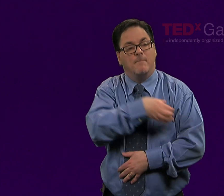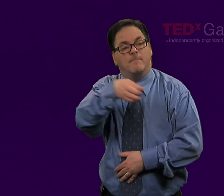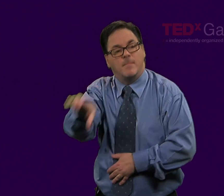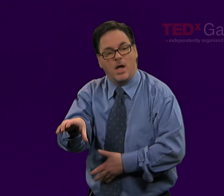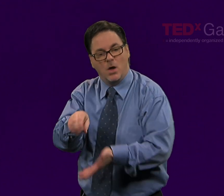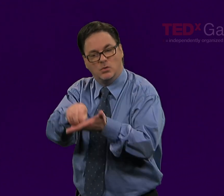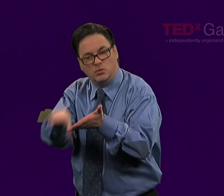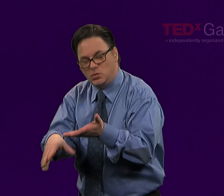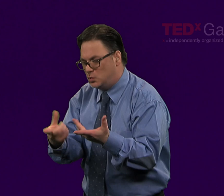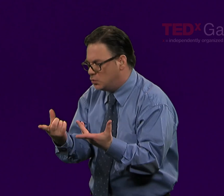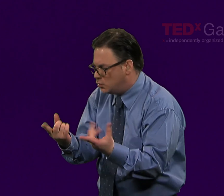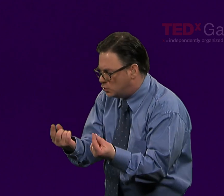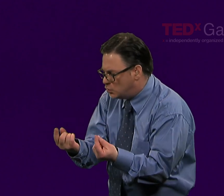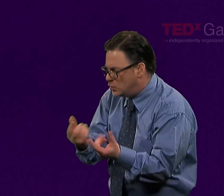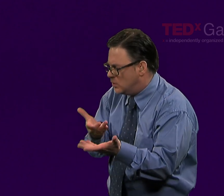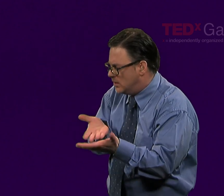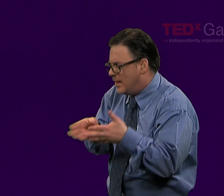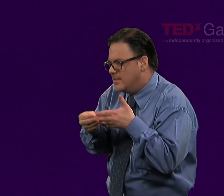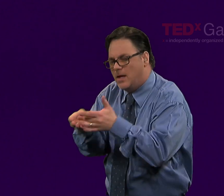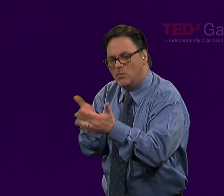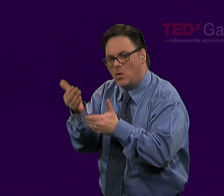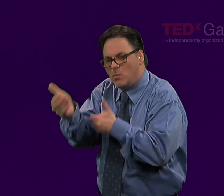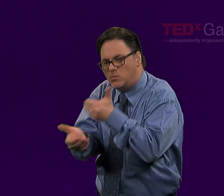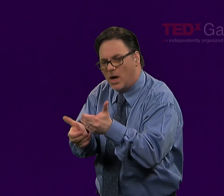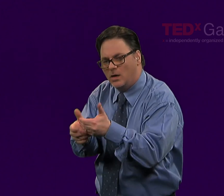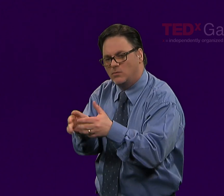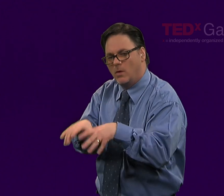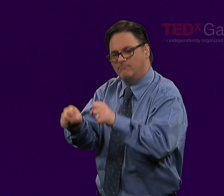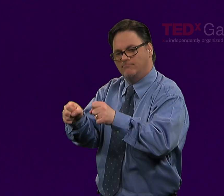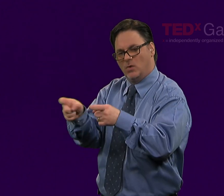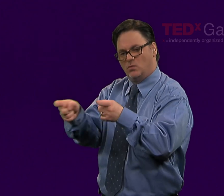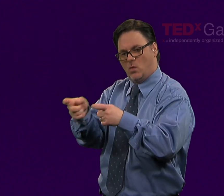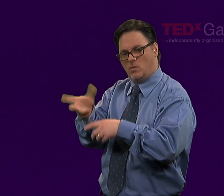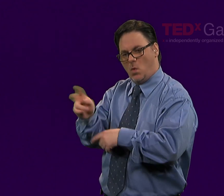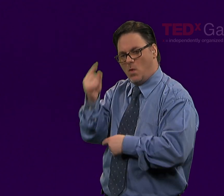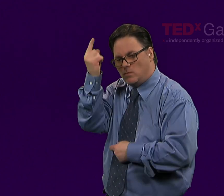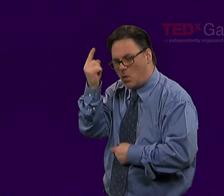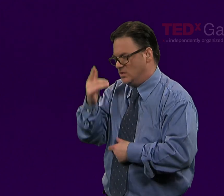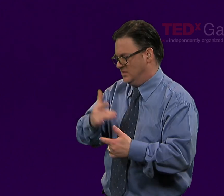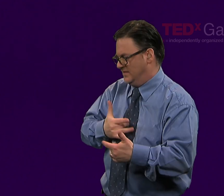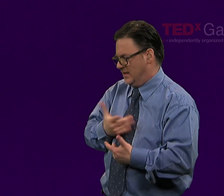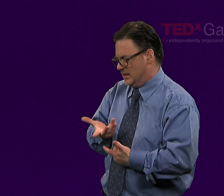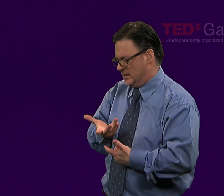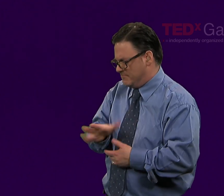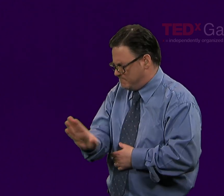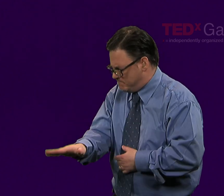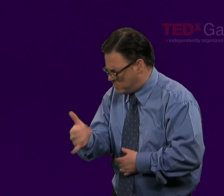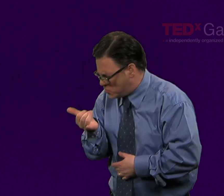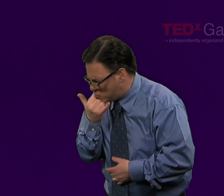We empower them by letting them take over these own processes. asking these prompting questions